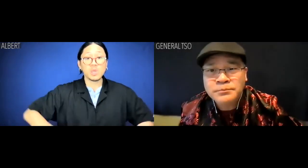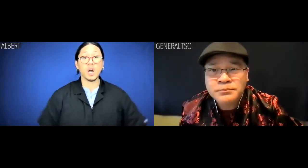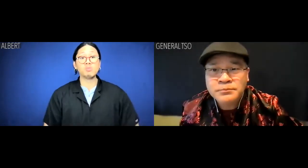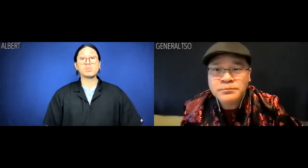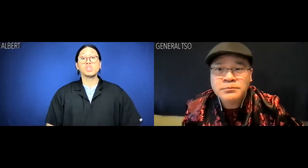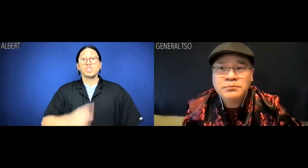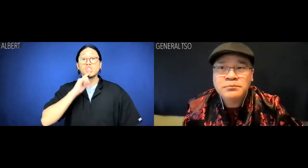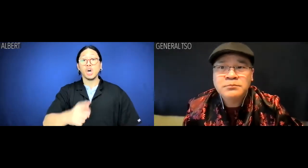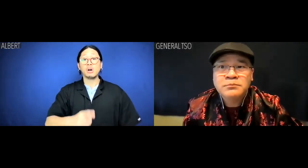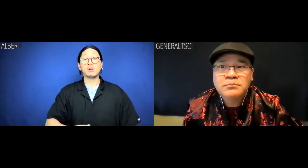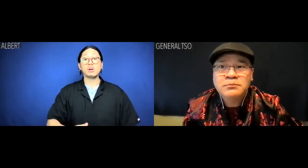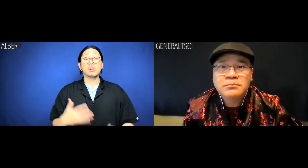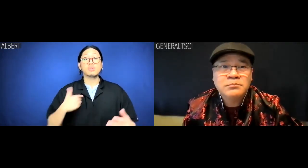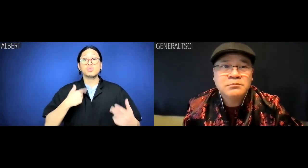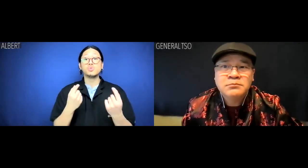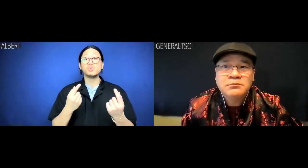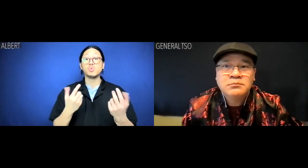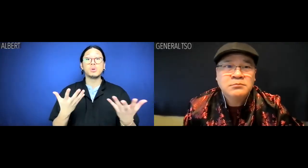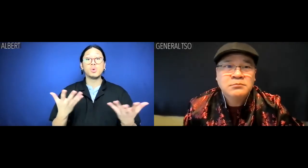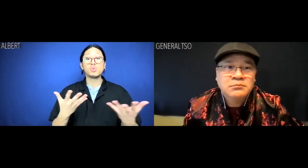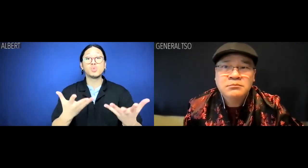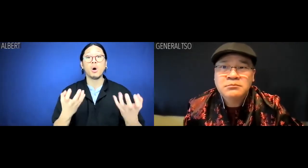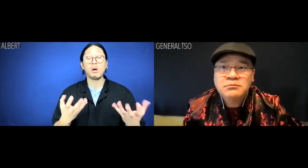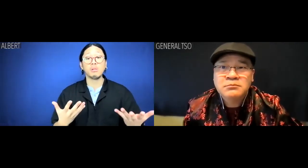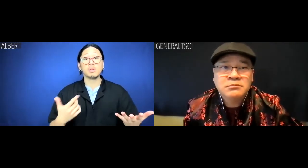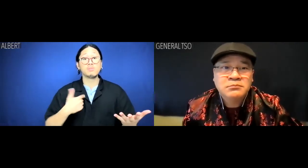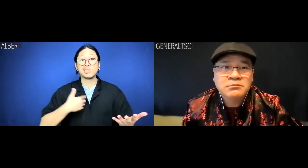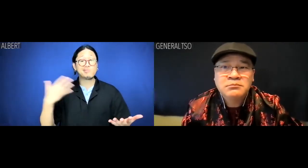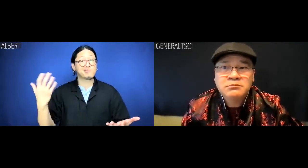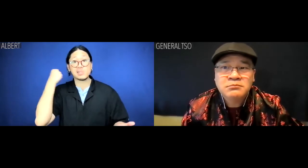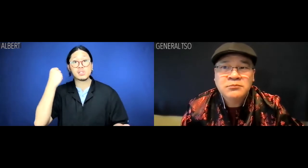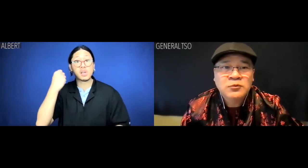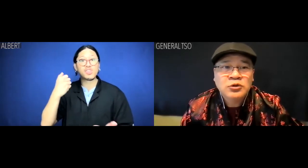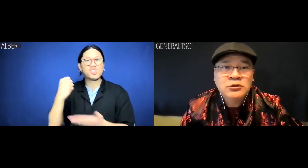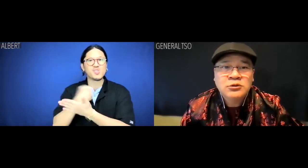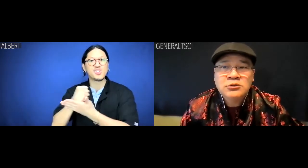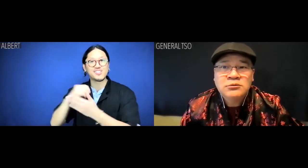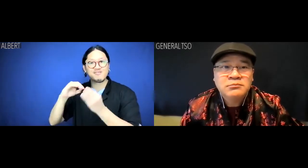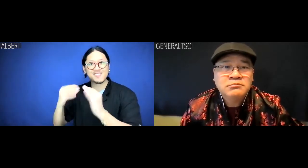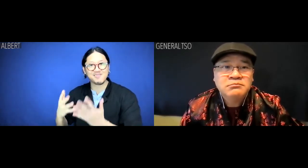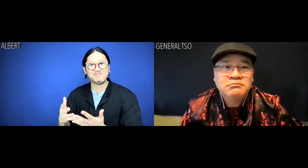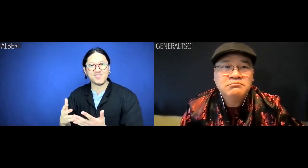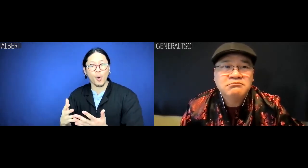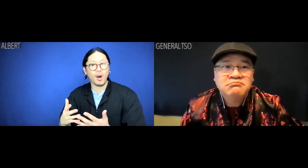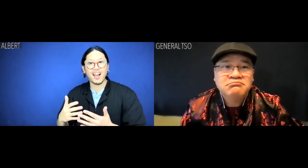Albert: Sure. What do you want me to do? Grab a credit card number?